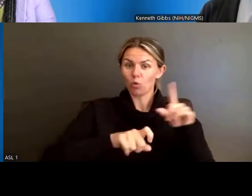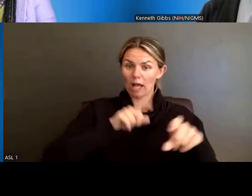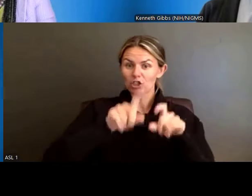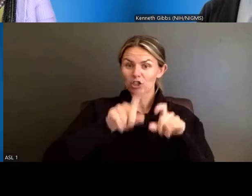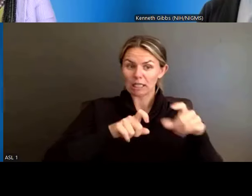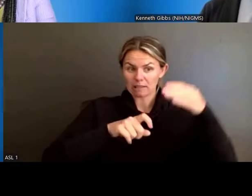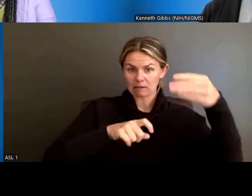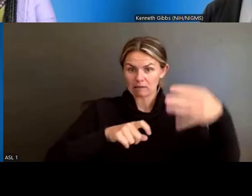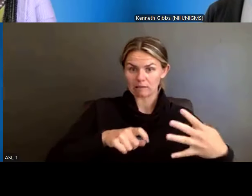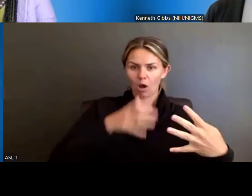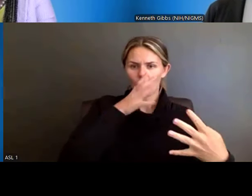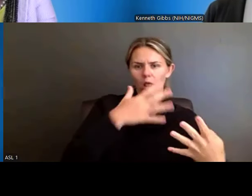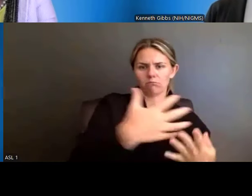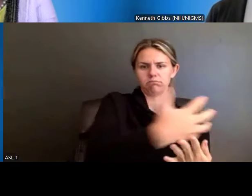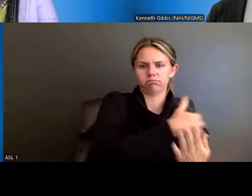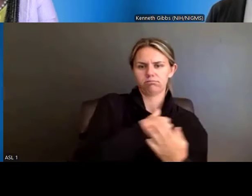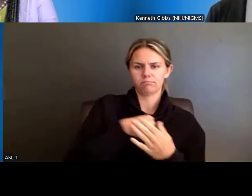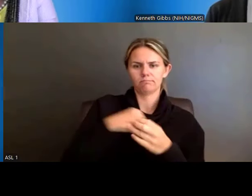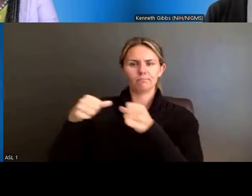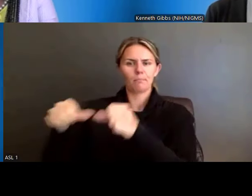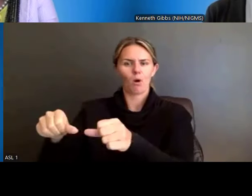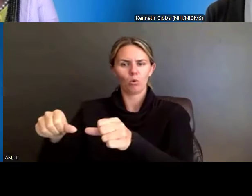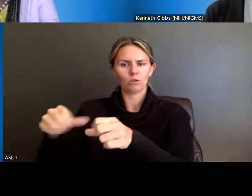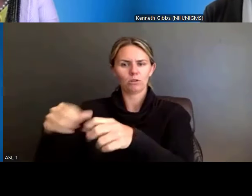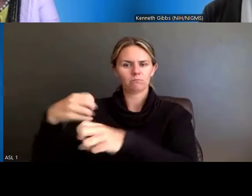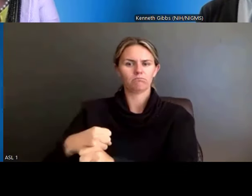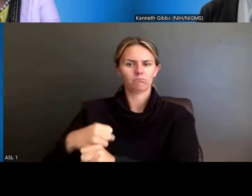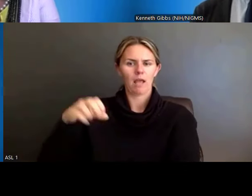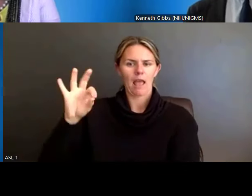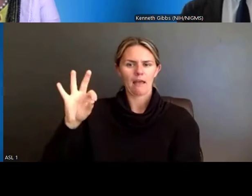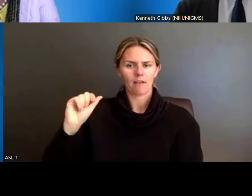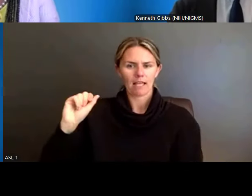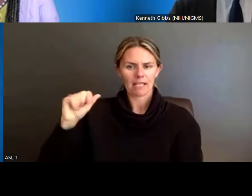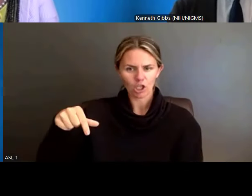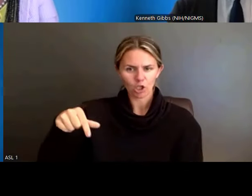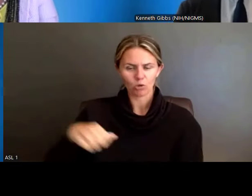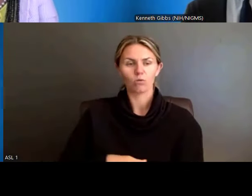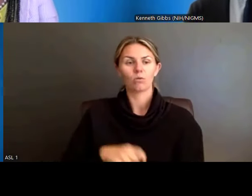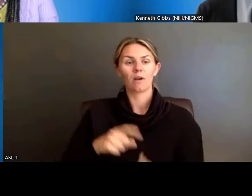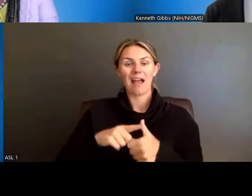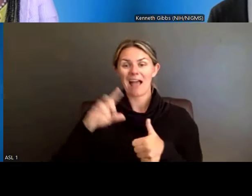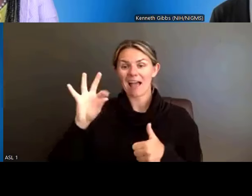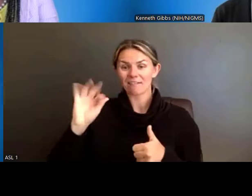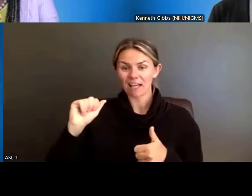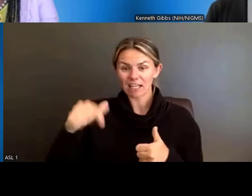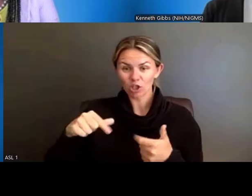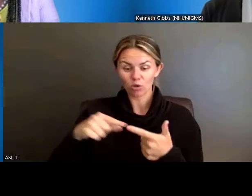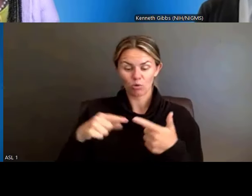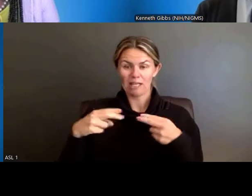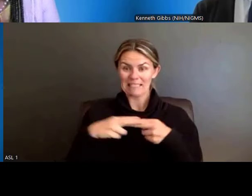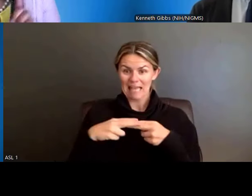The slides, the recording and the FAQs will be available to you. And with that, I will say, enjoy the rest of the day.